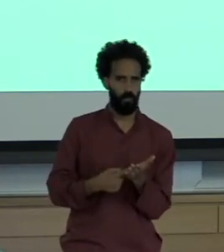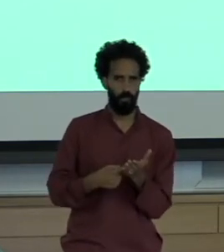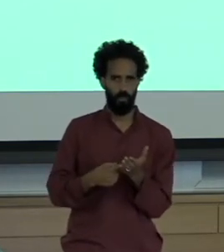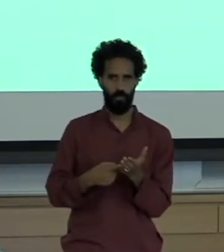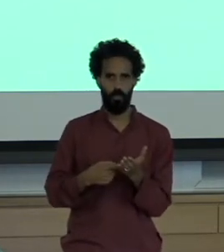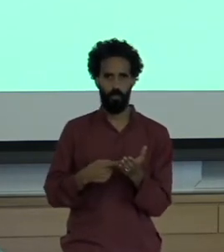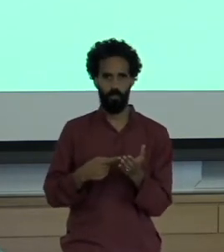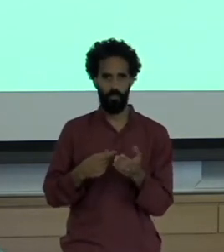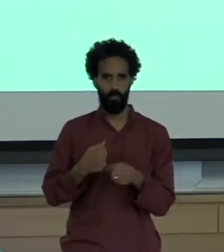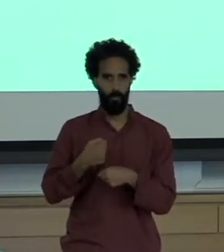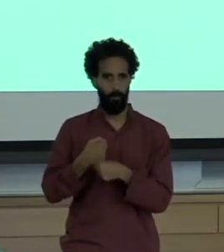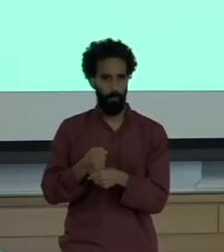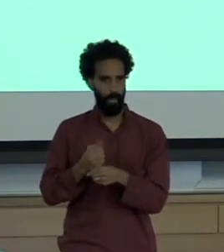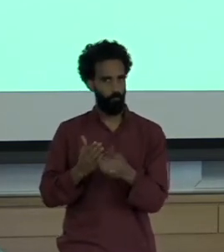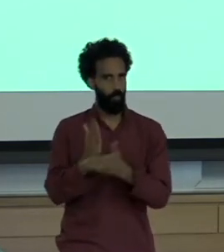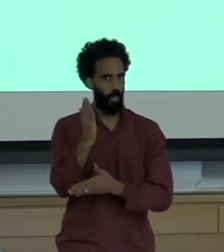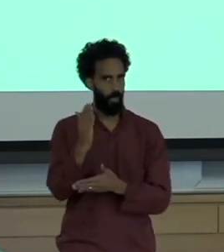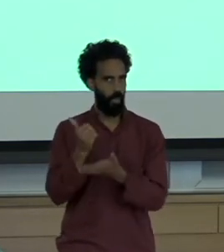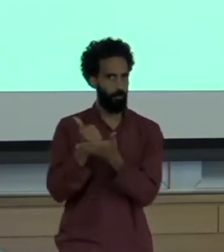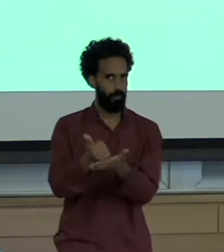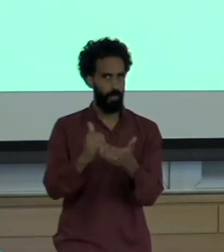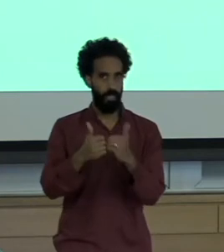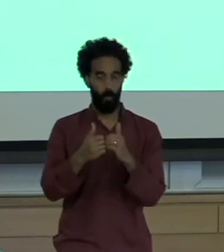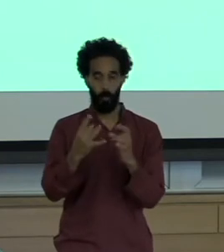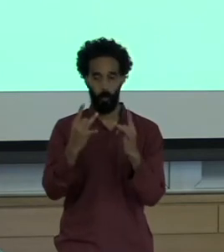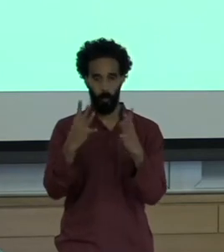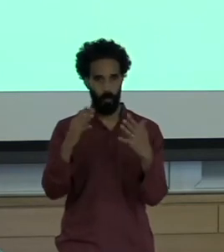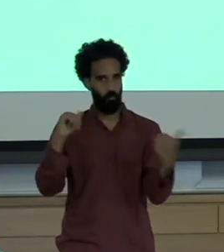Combine our efforts to help meanings be better understood